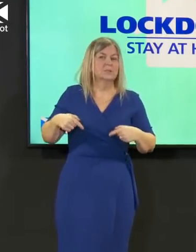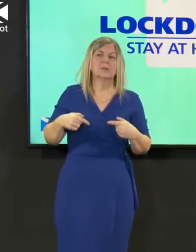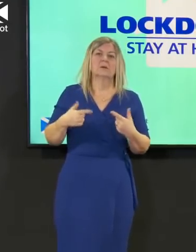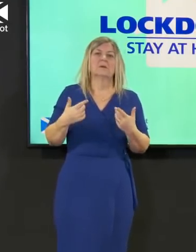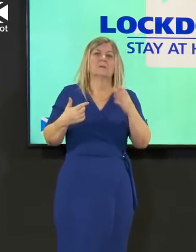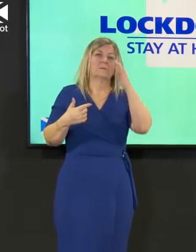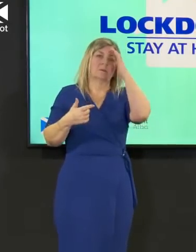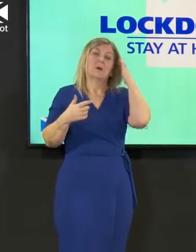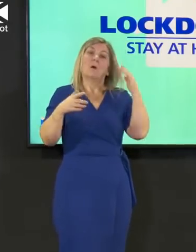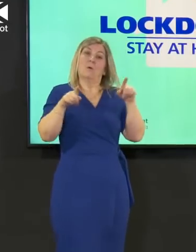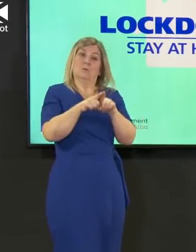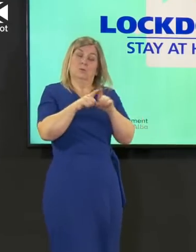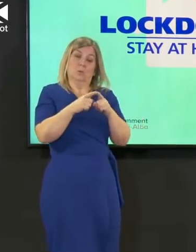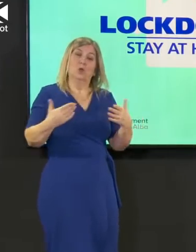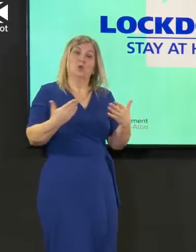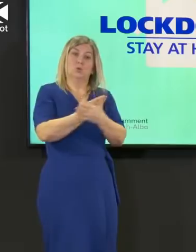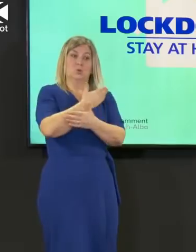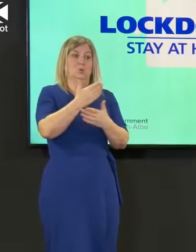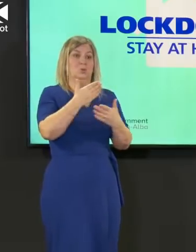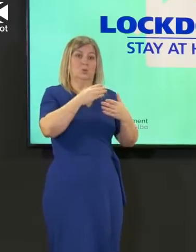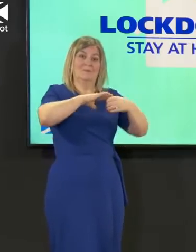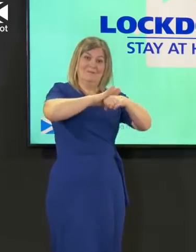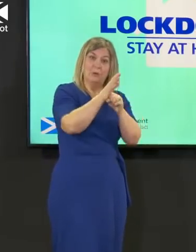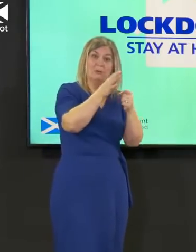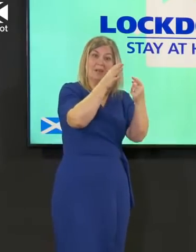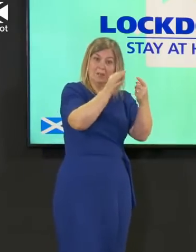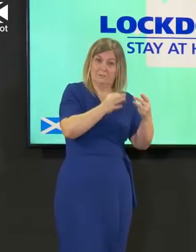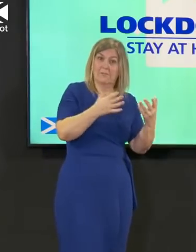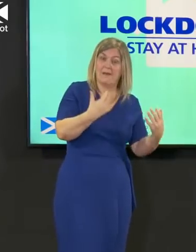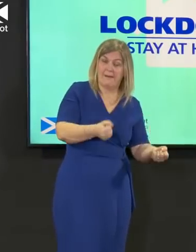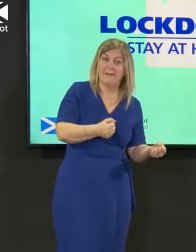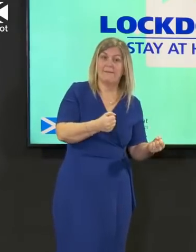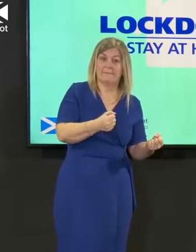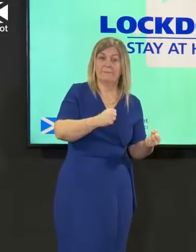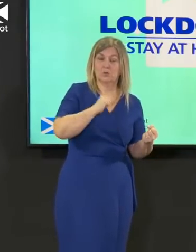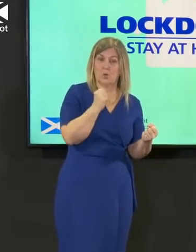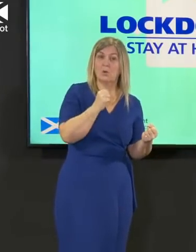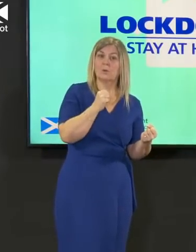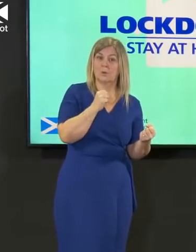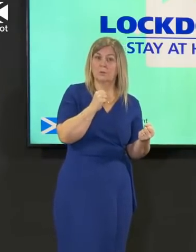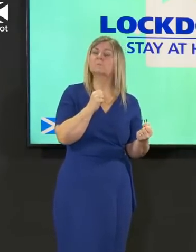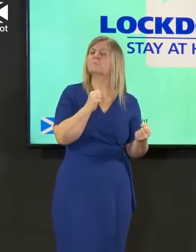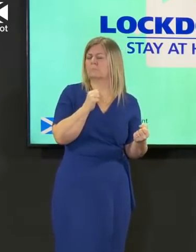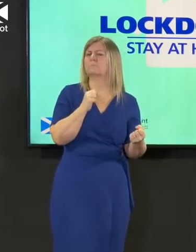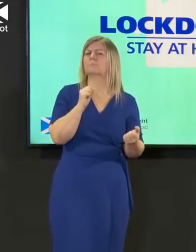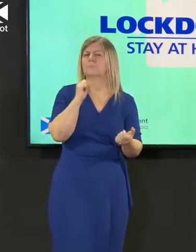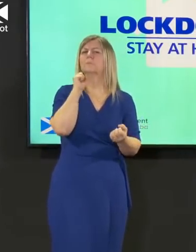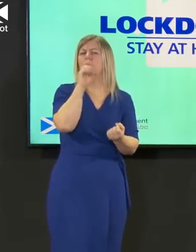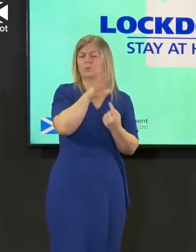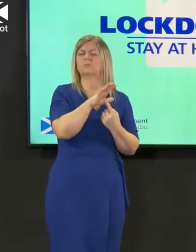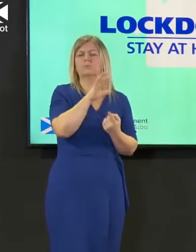now the dominant variant that we're dealing with here in scotland remains pertinent and right is